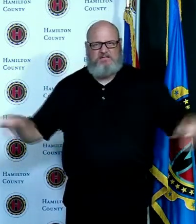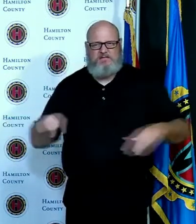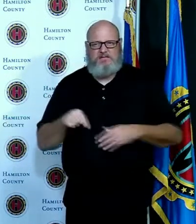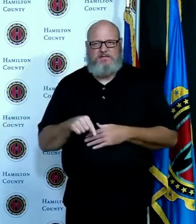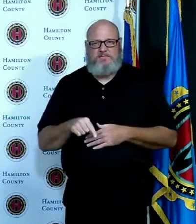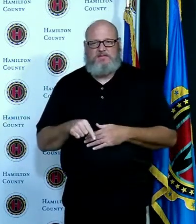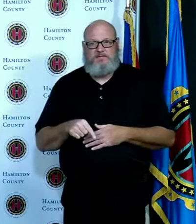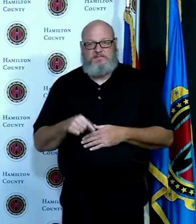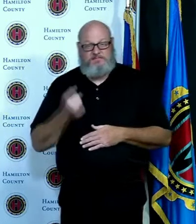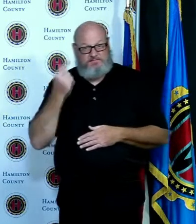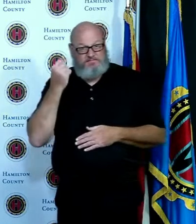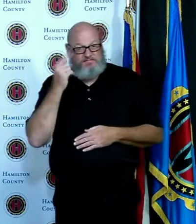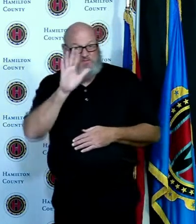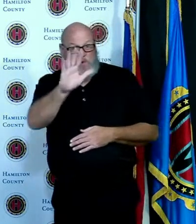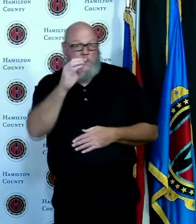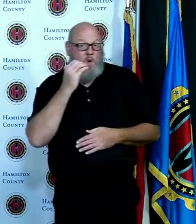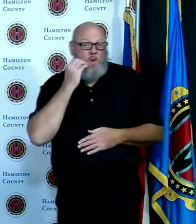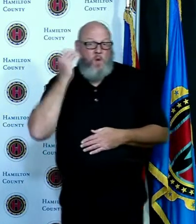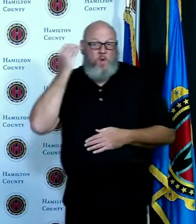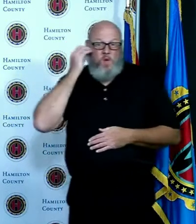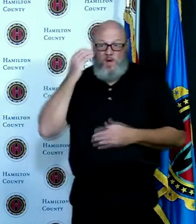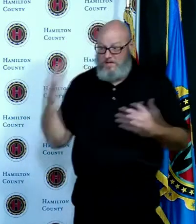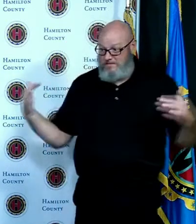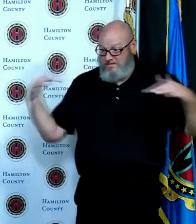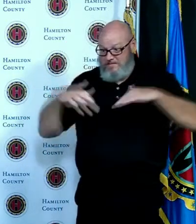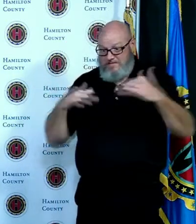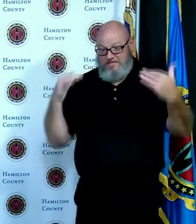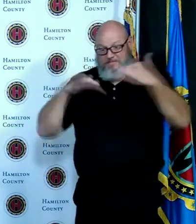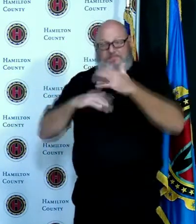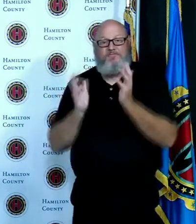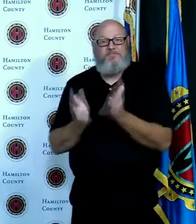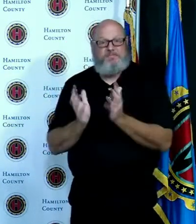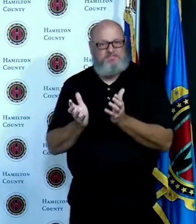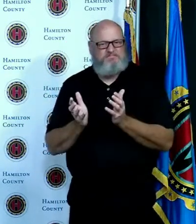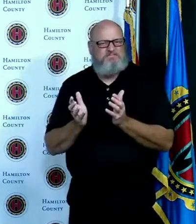the grocery store and they infect others and that's what we think and that's what the medical